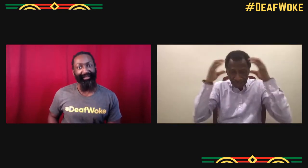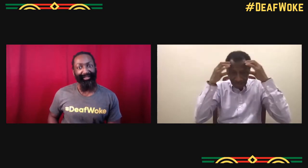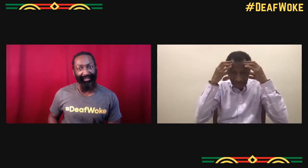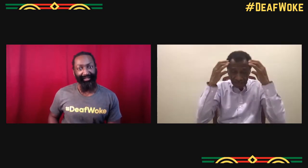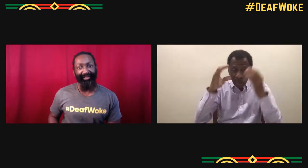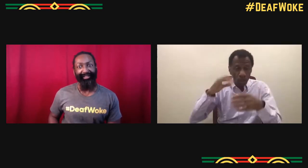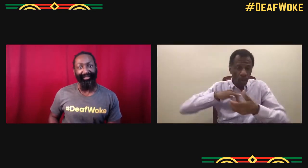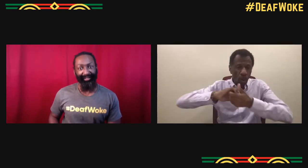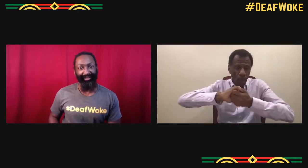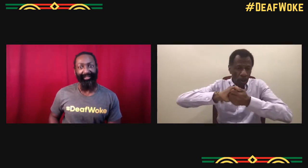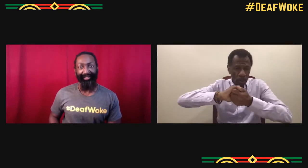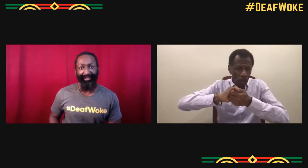or 350 signs.